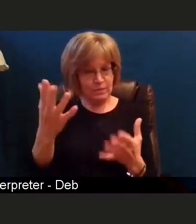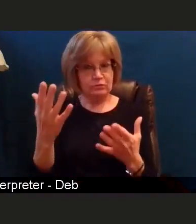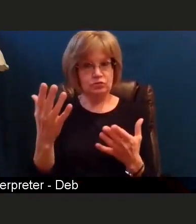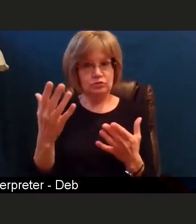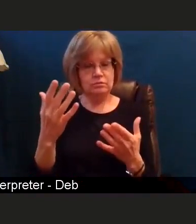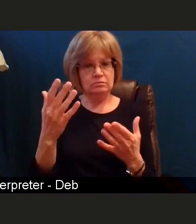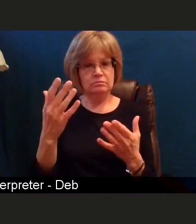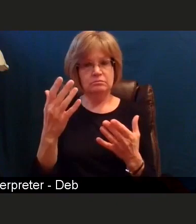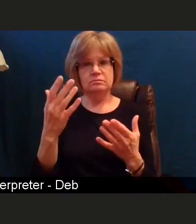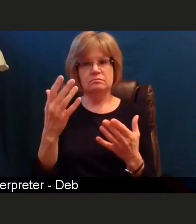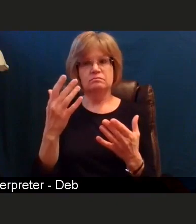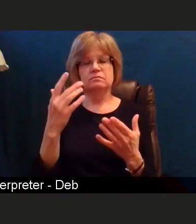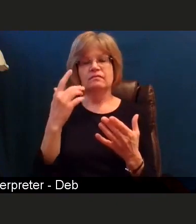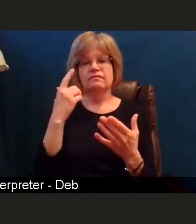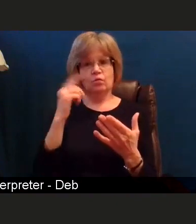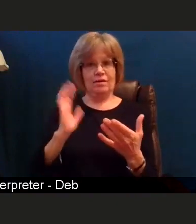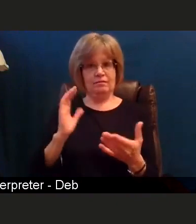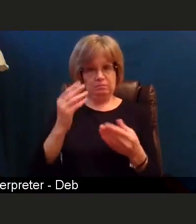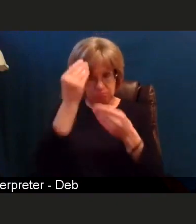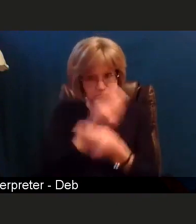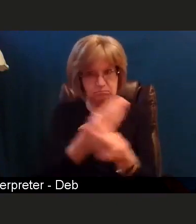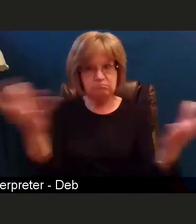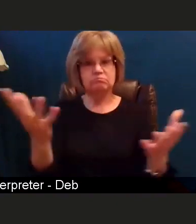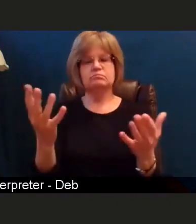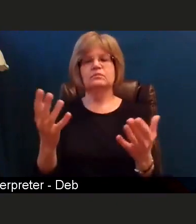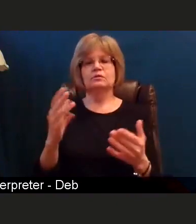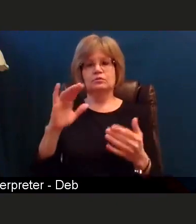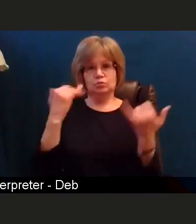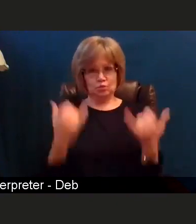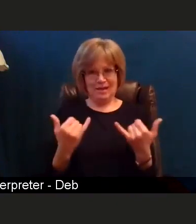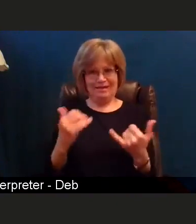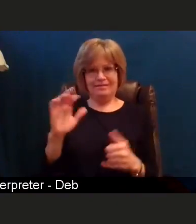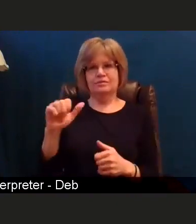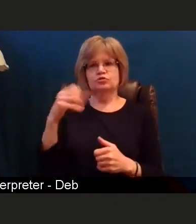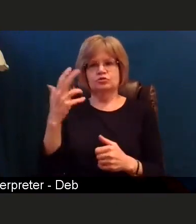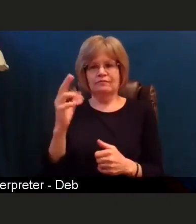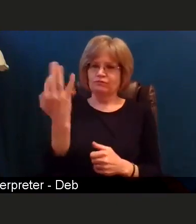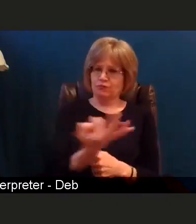our community, on January 8th, Friday, 2021 at now, 4:38 PM.